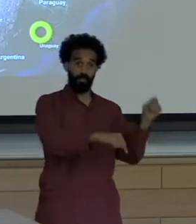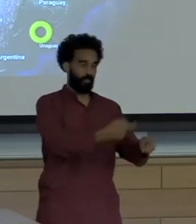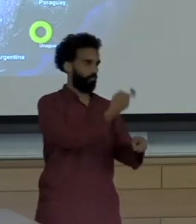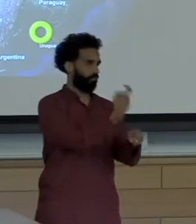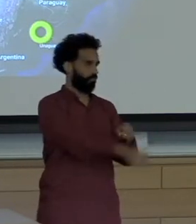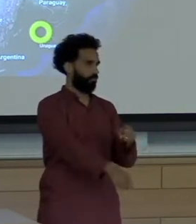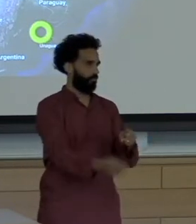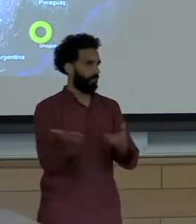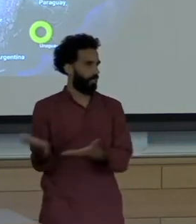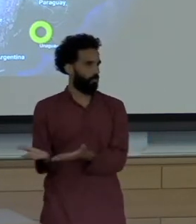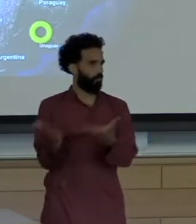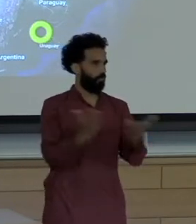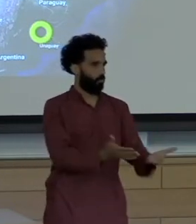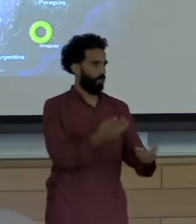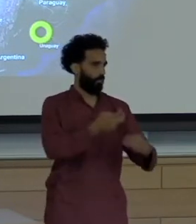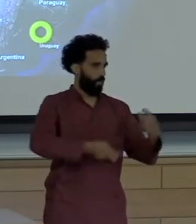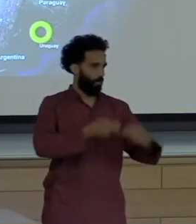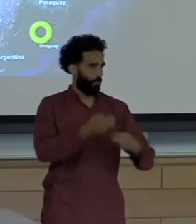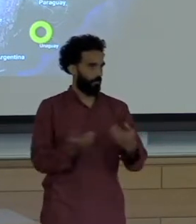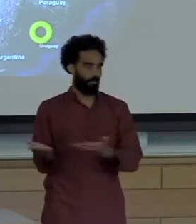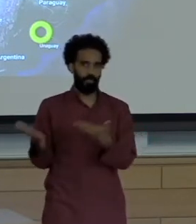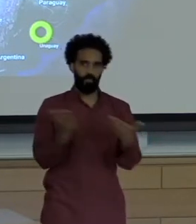the story I bring you is a global story.